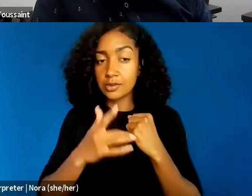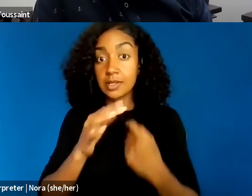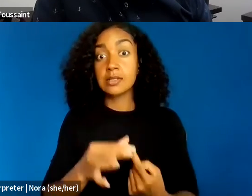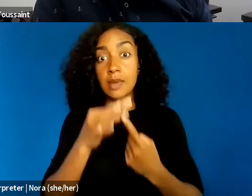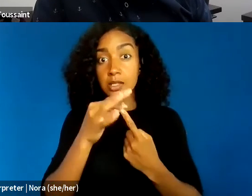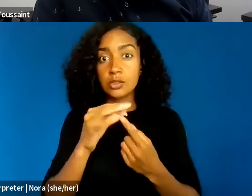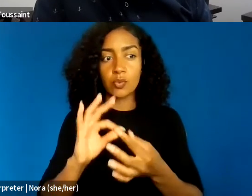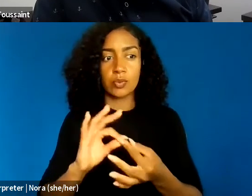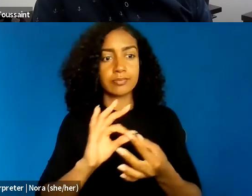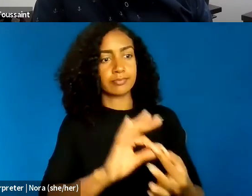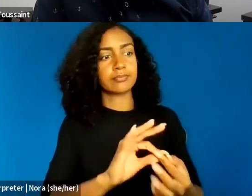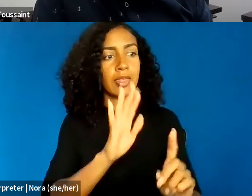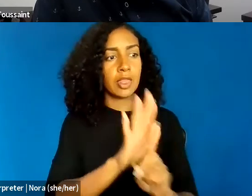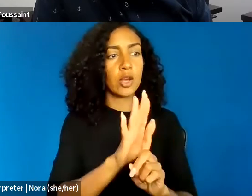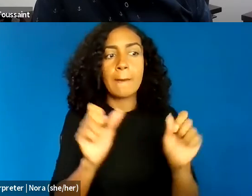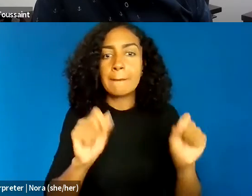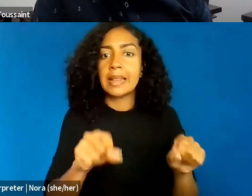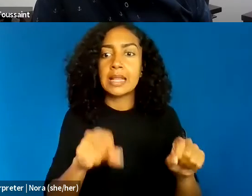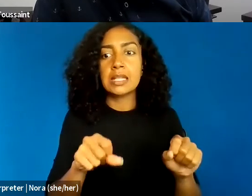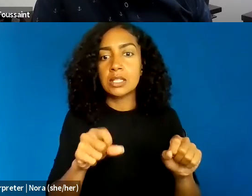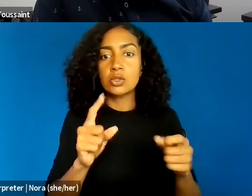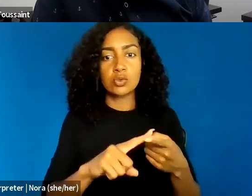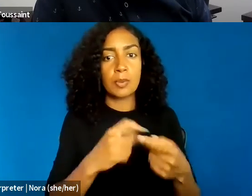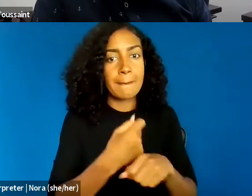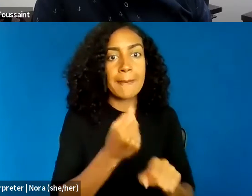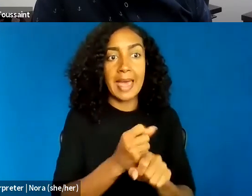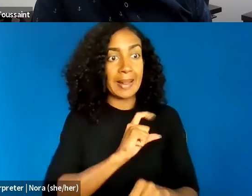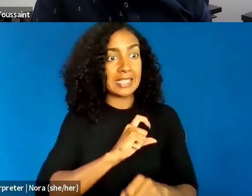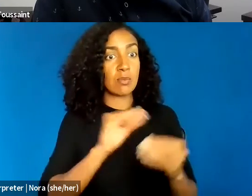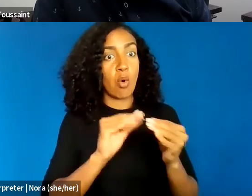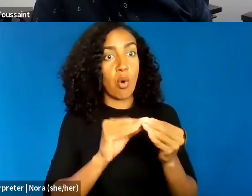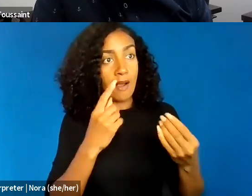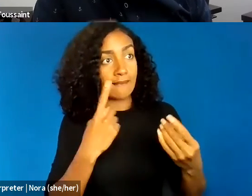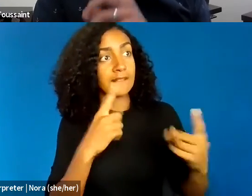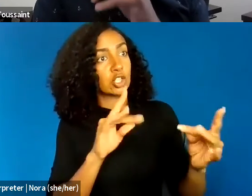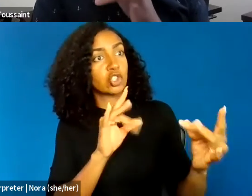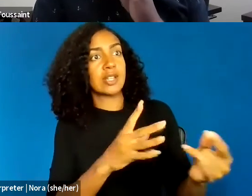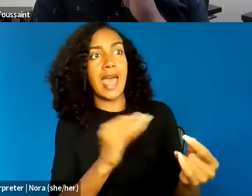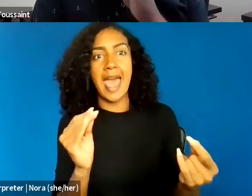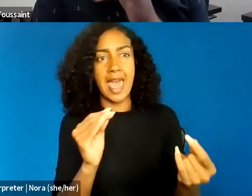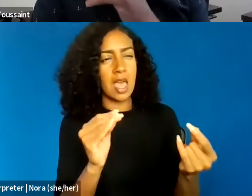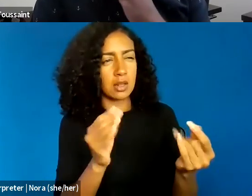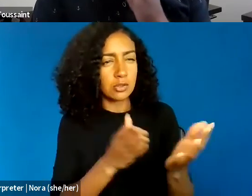to make policing more efficient and transparent, and also the potential to de-racialize policing